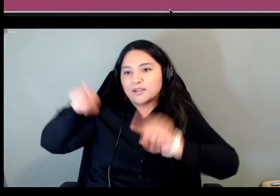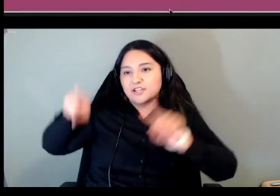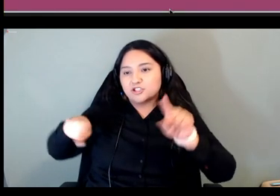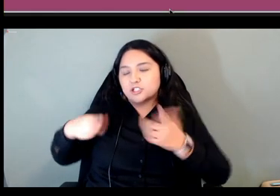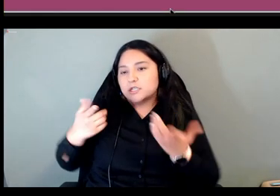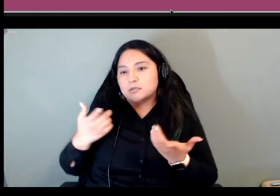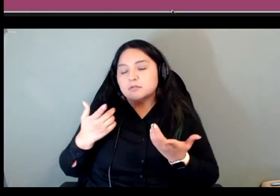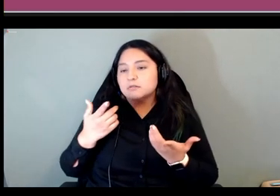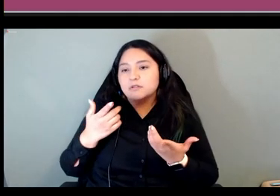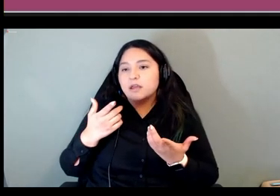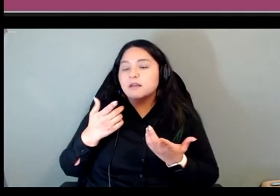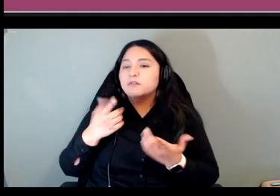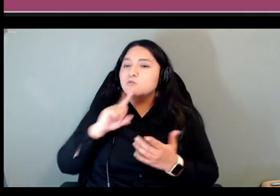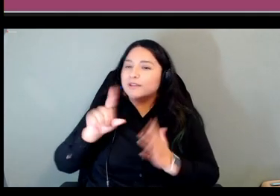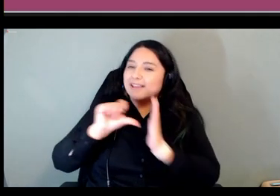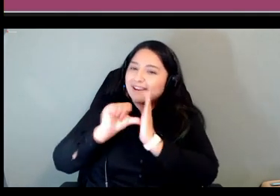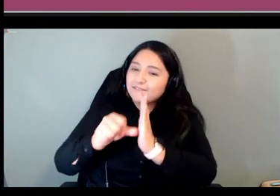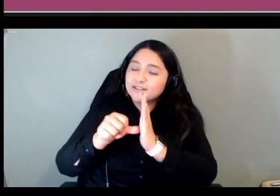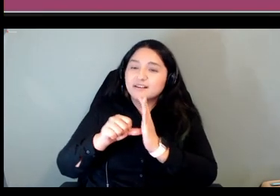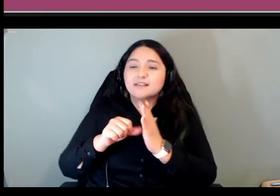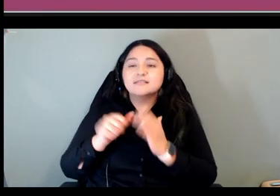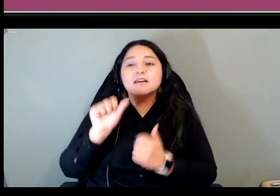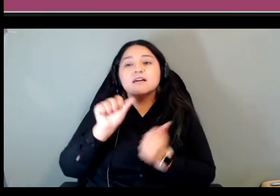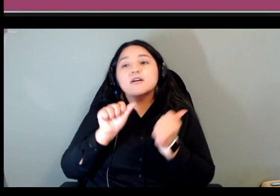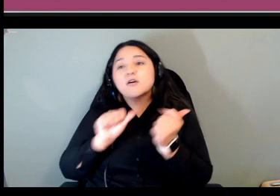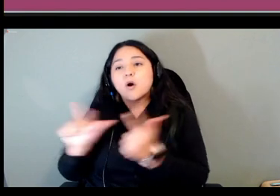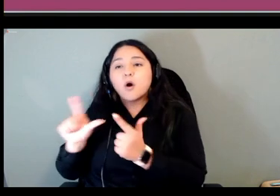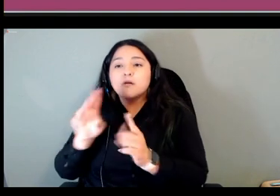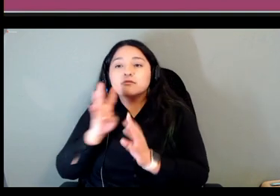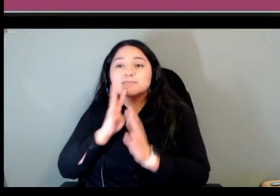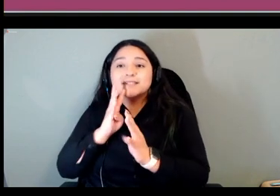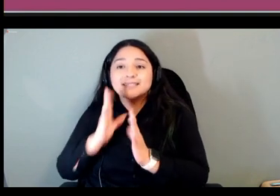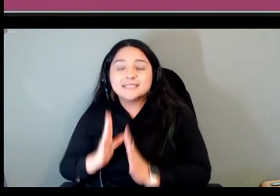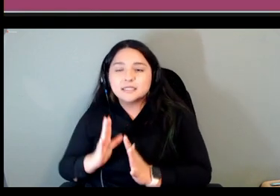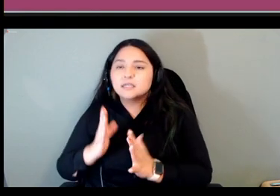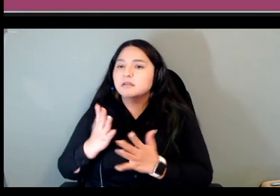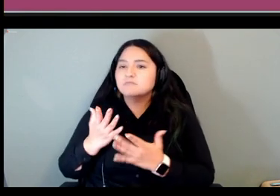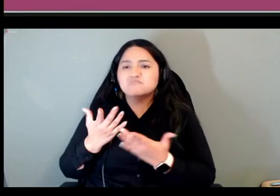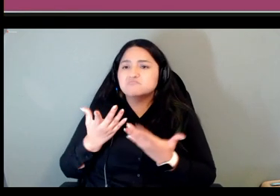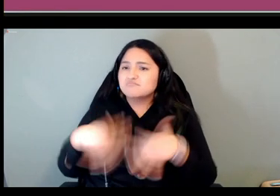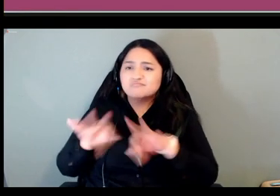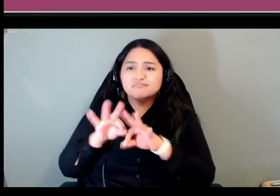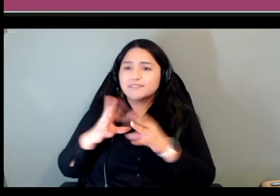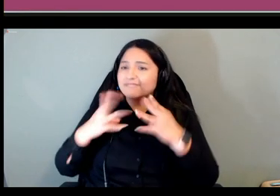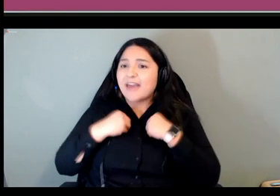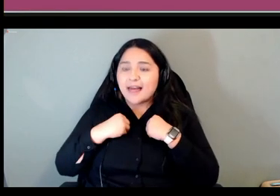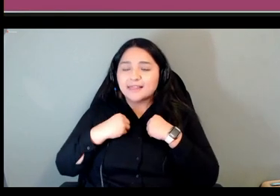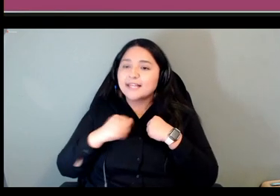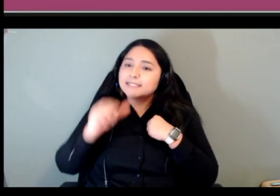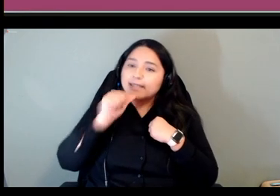valid and so we're not trying to promote one variety over another um but they're all um